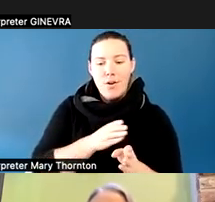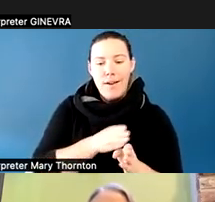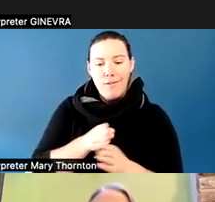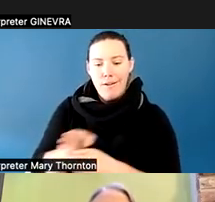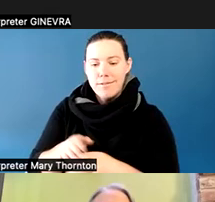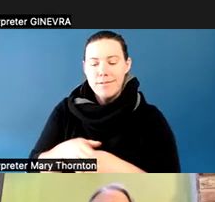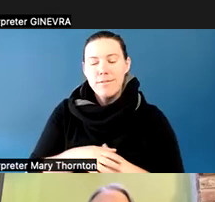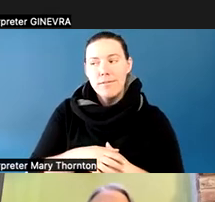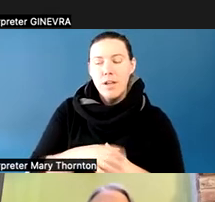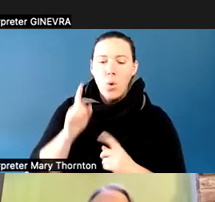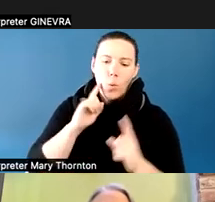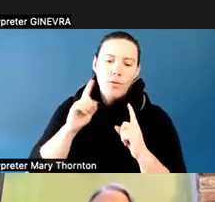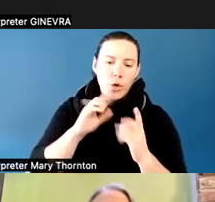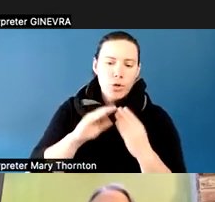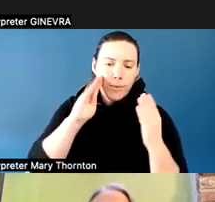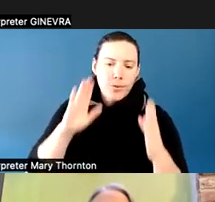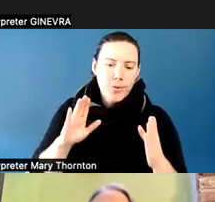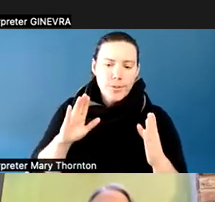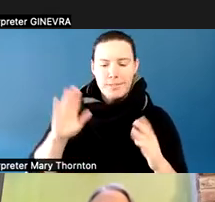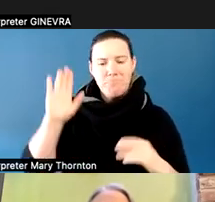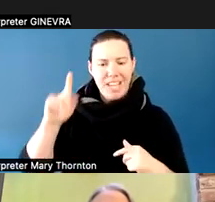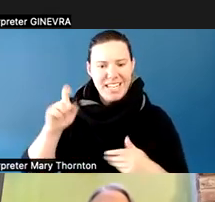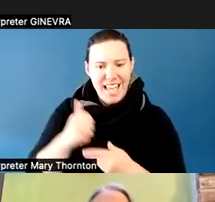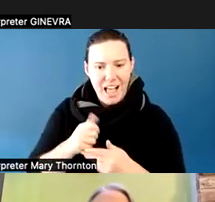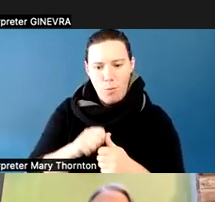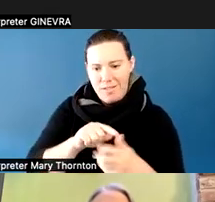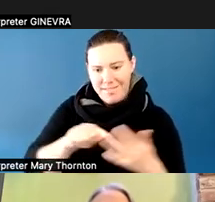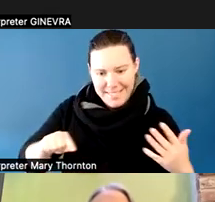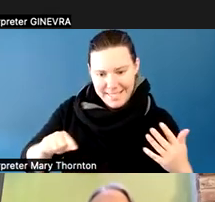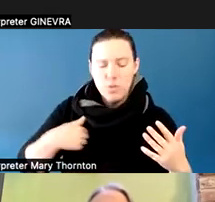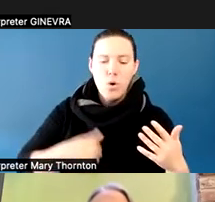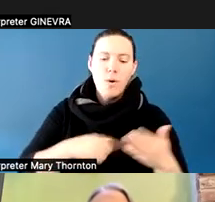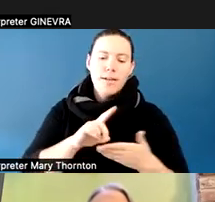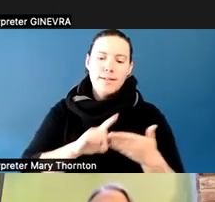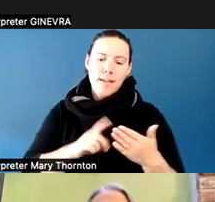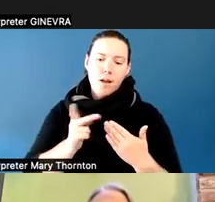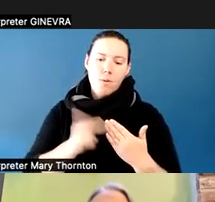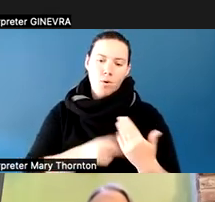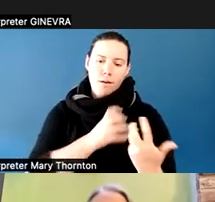we've heard from students, these are things I need help with. And so we designed our program around those things.